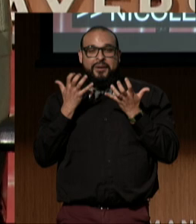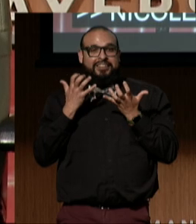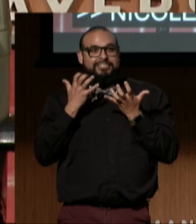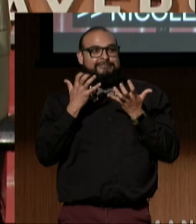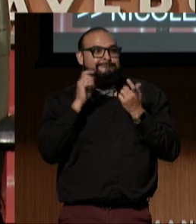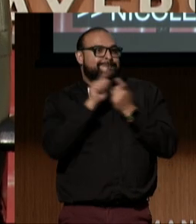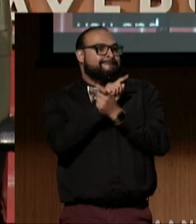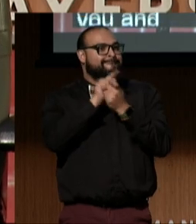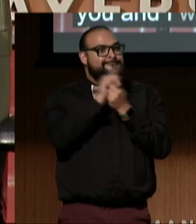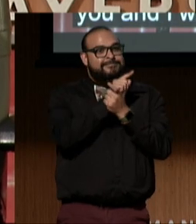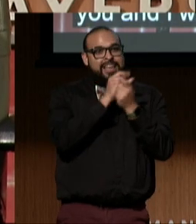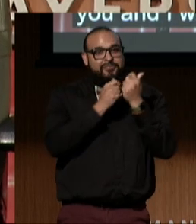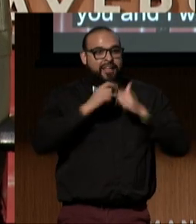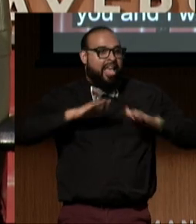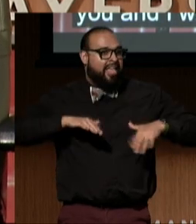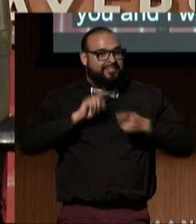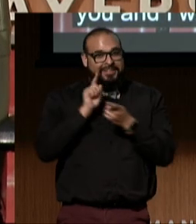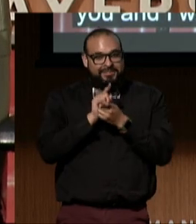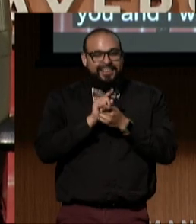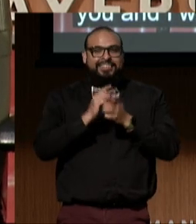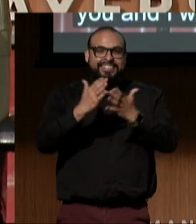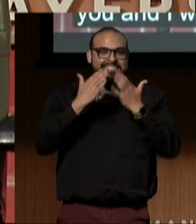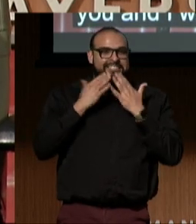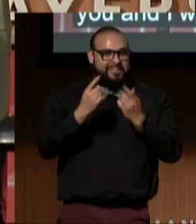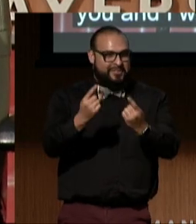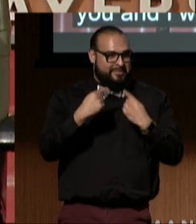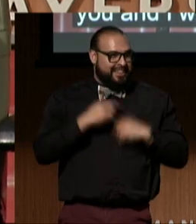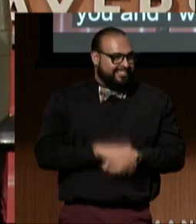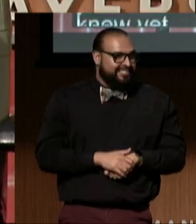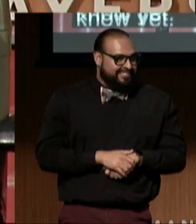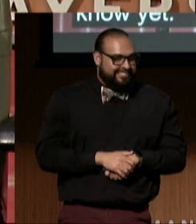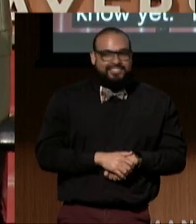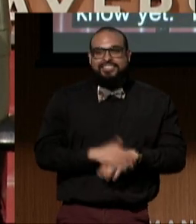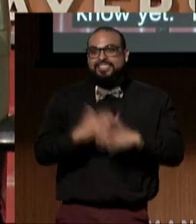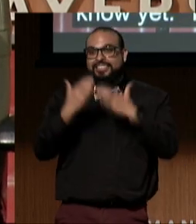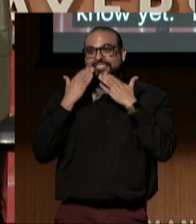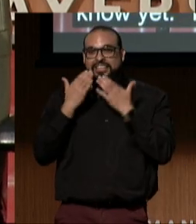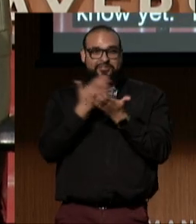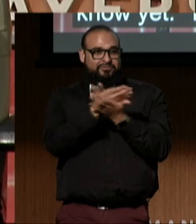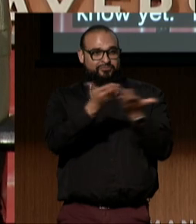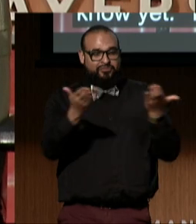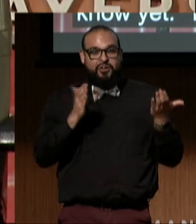everyone who I don't know yet, thanks for being here. Thank you to all of our sponsors,